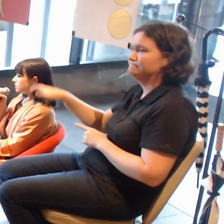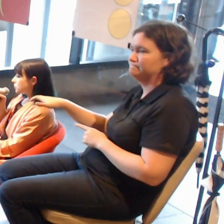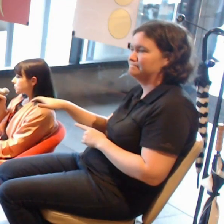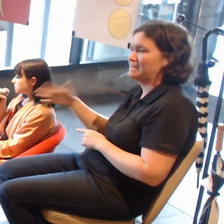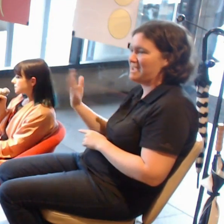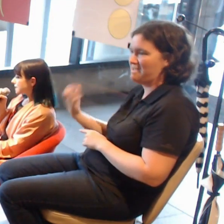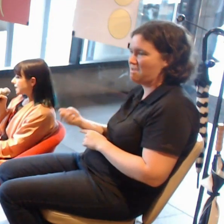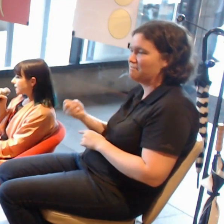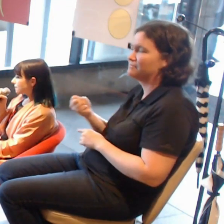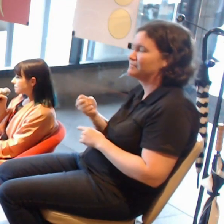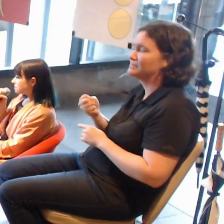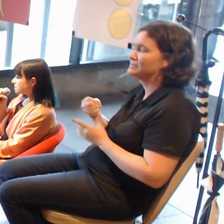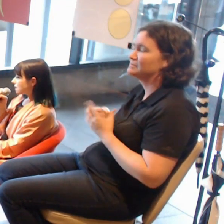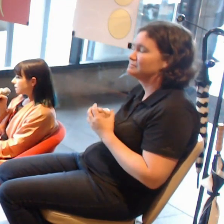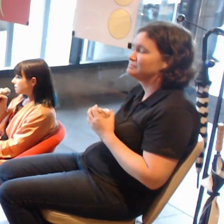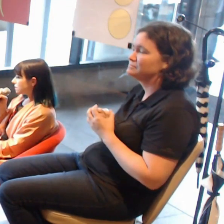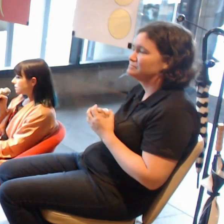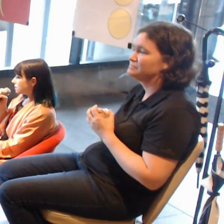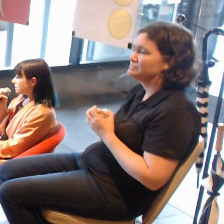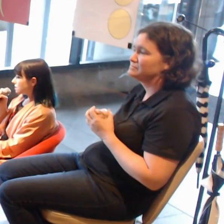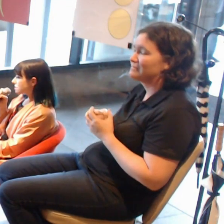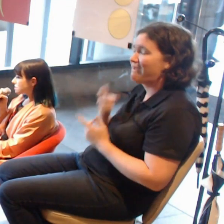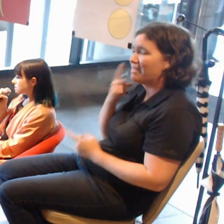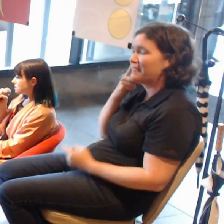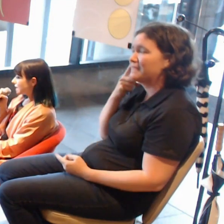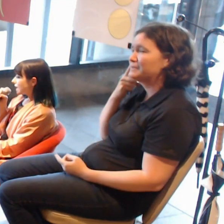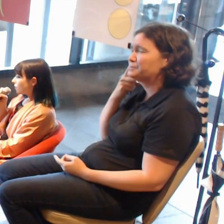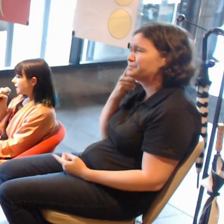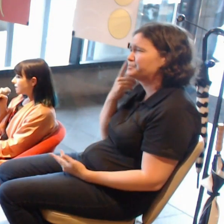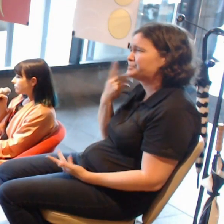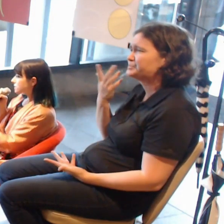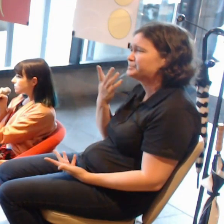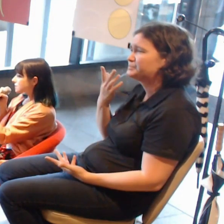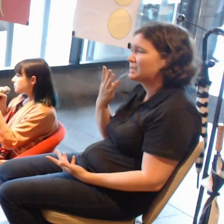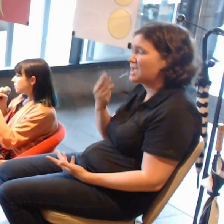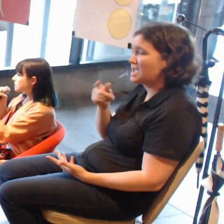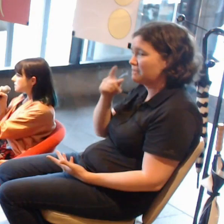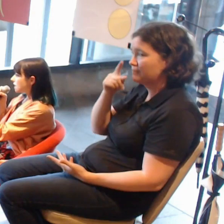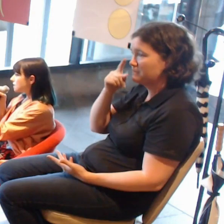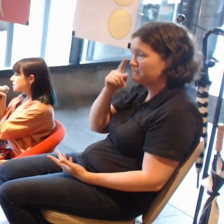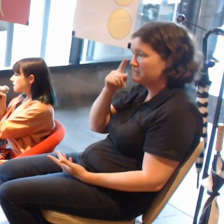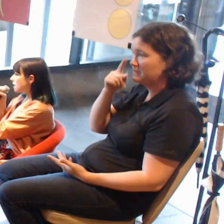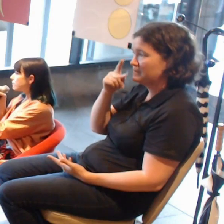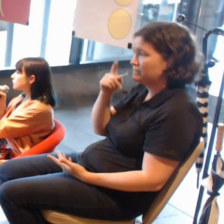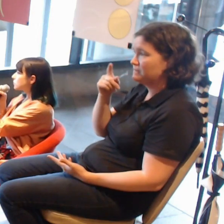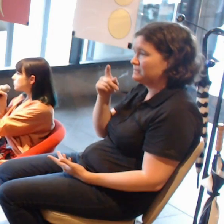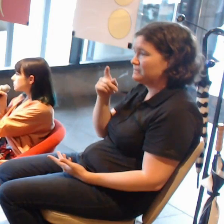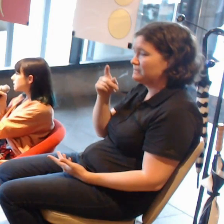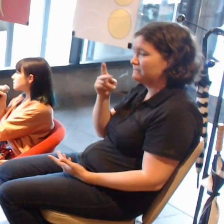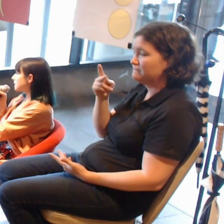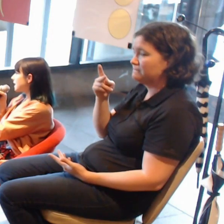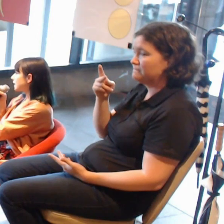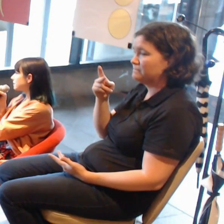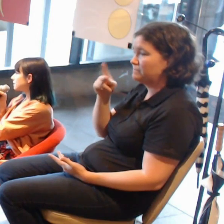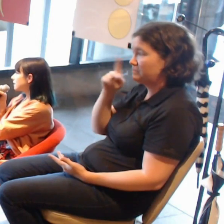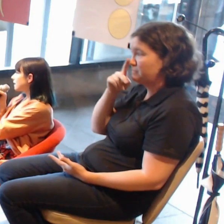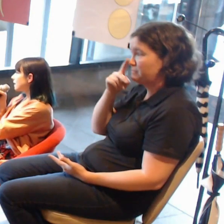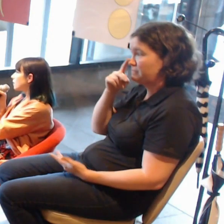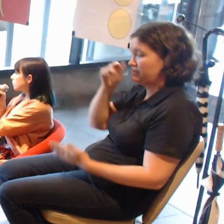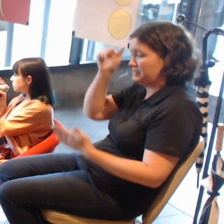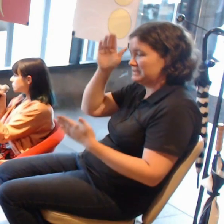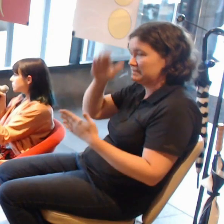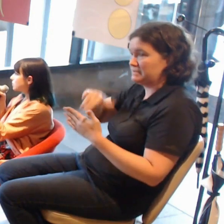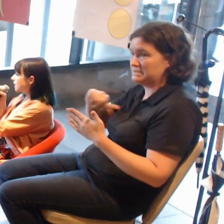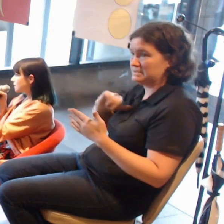I think we had visitor-experienced staff who would explain what to do